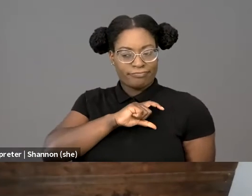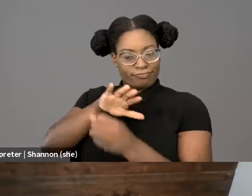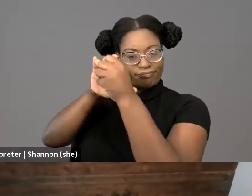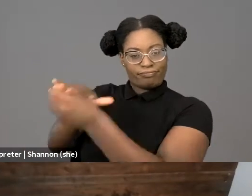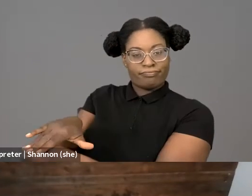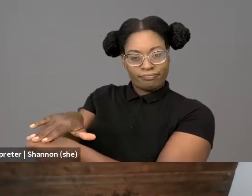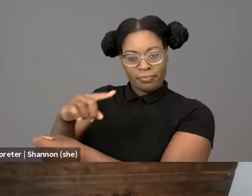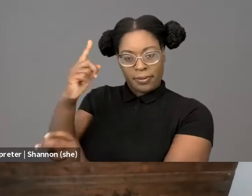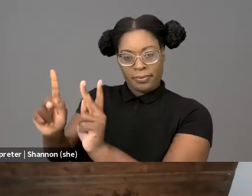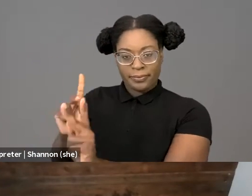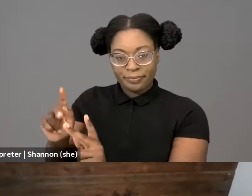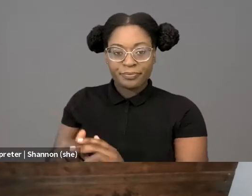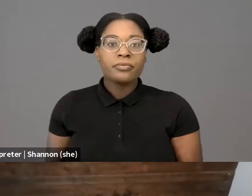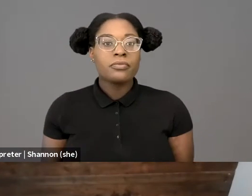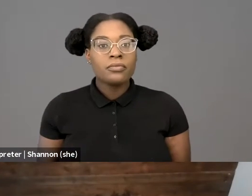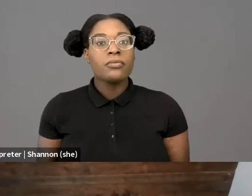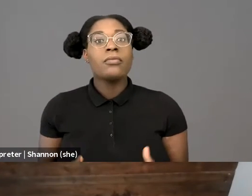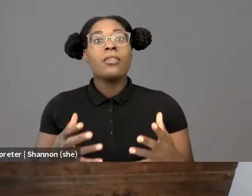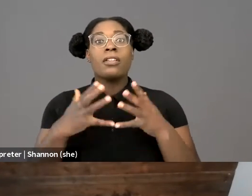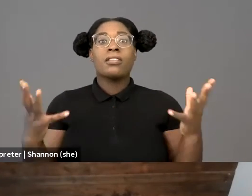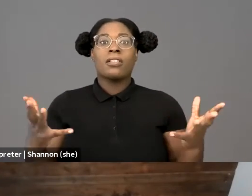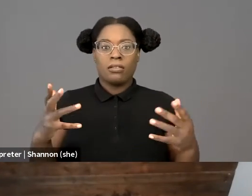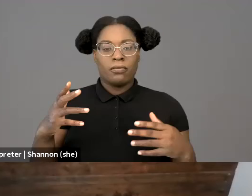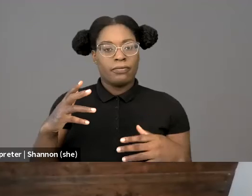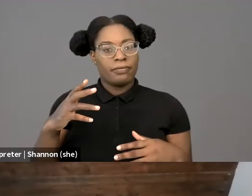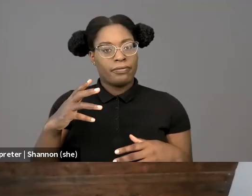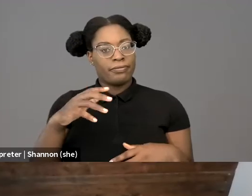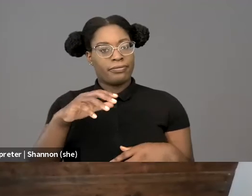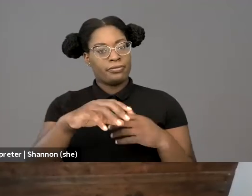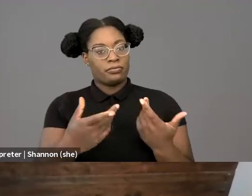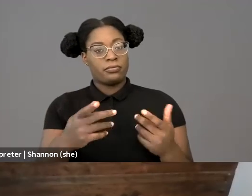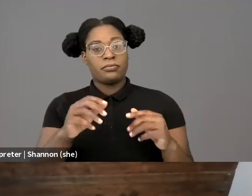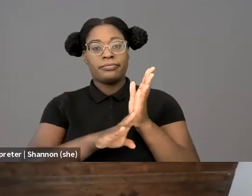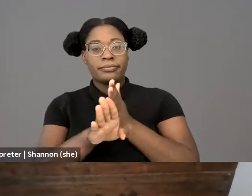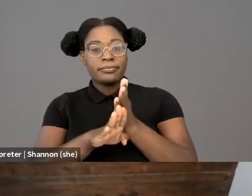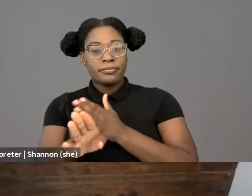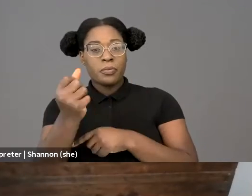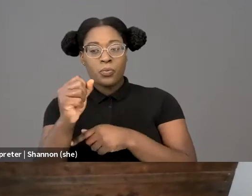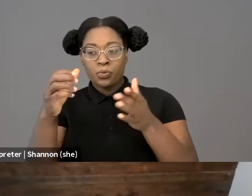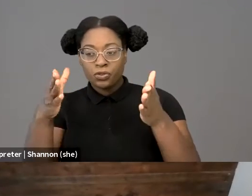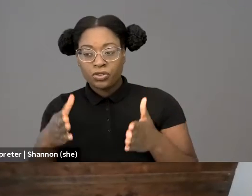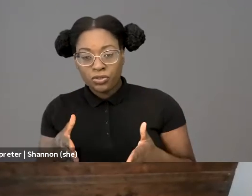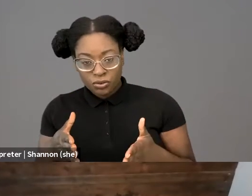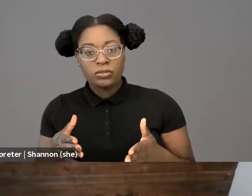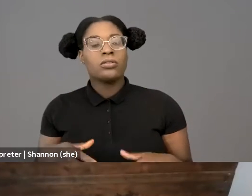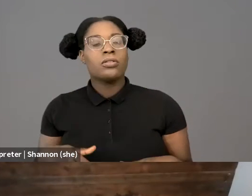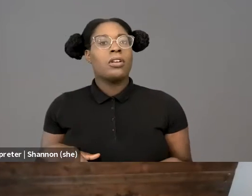as we've all seen as the constitutional rights of Black and other minoritized protesters has increasingly come under attack.